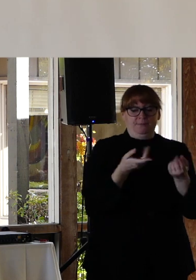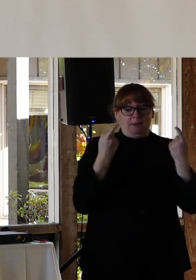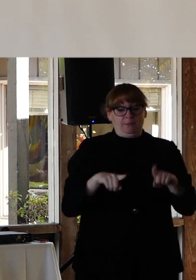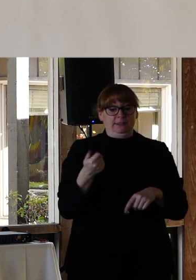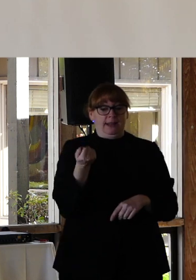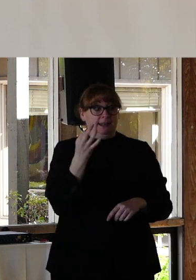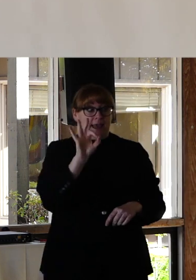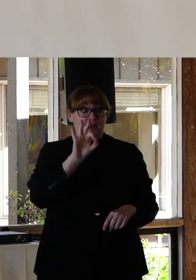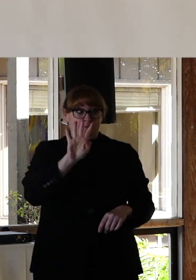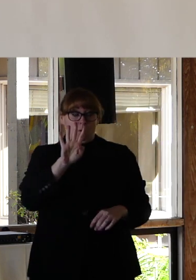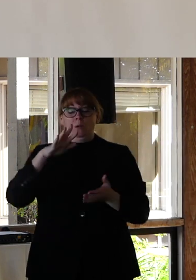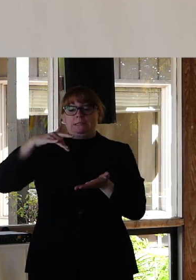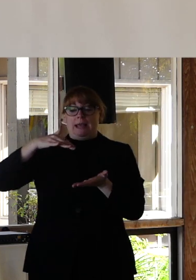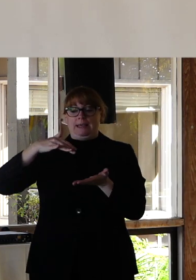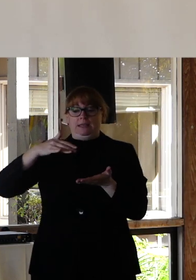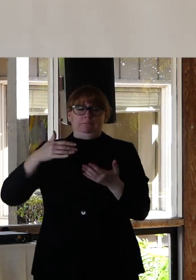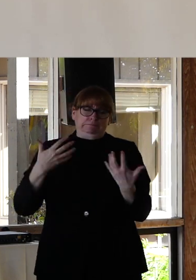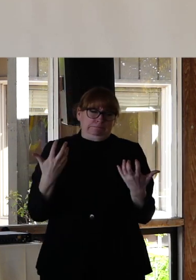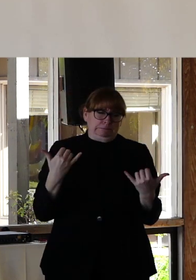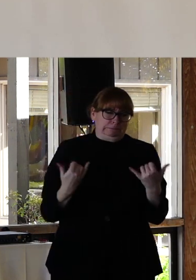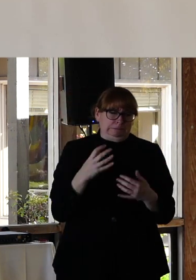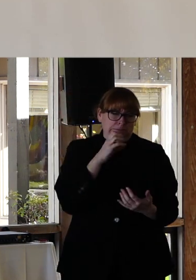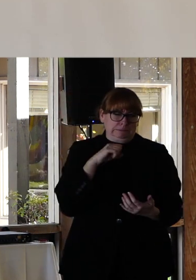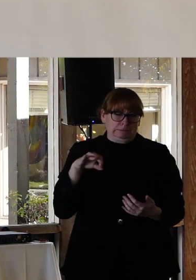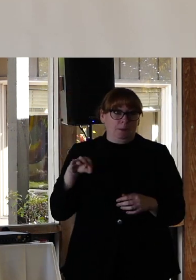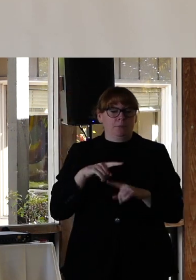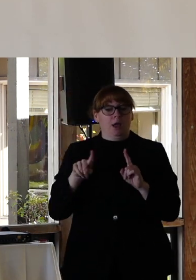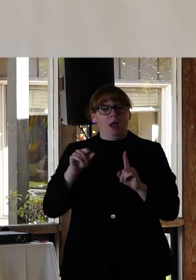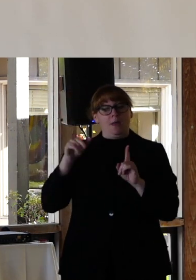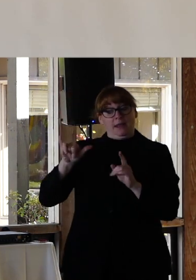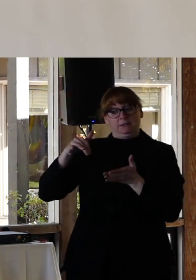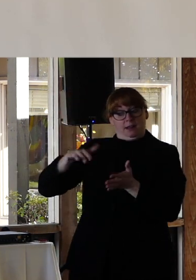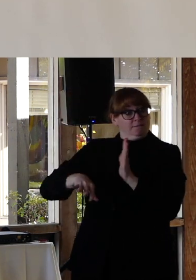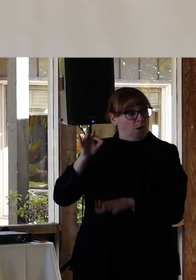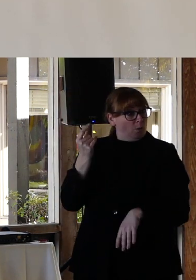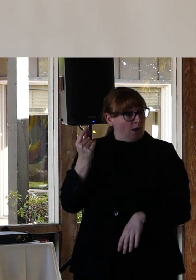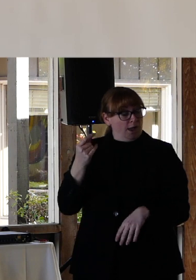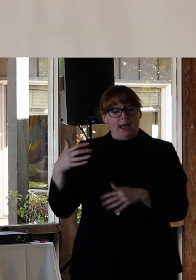while admittedly slightly outdated now found that while African- Americans